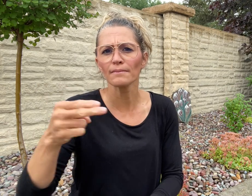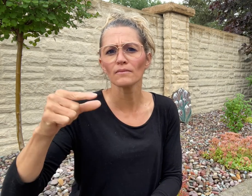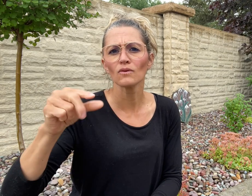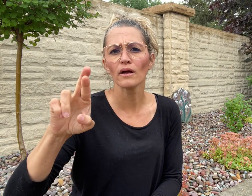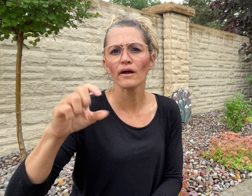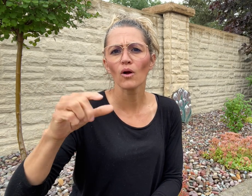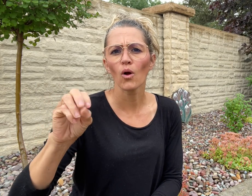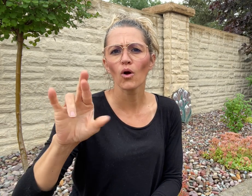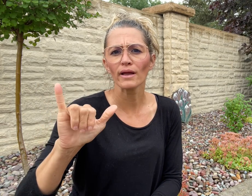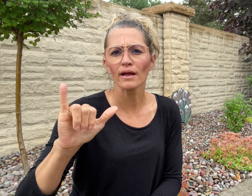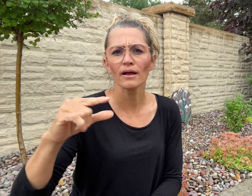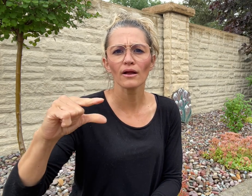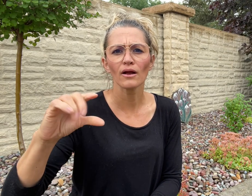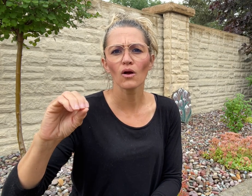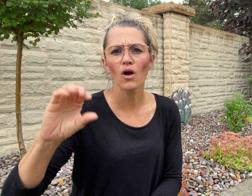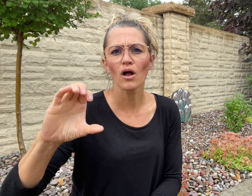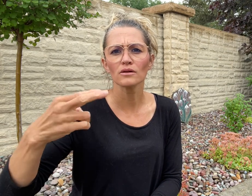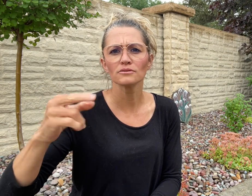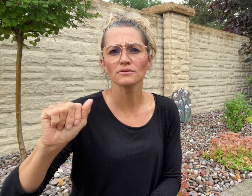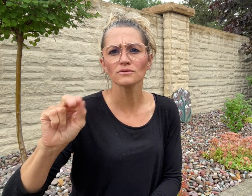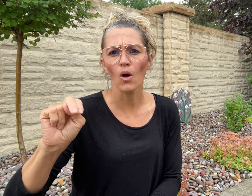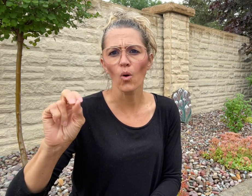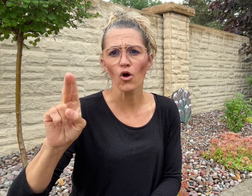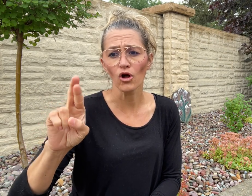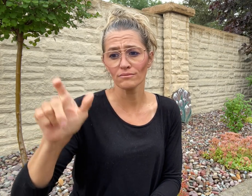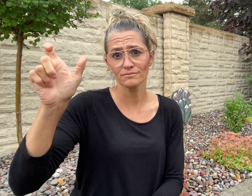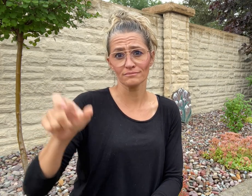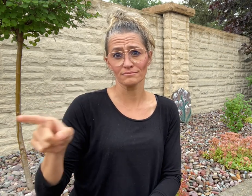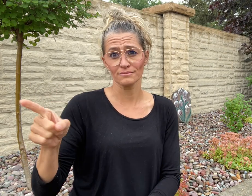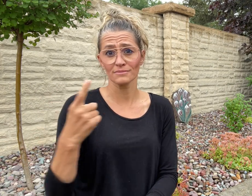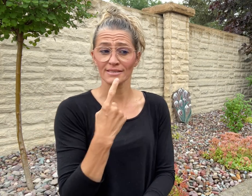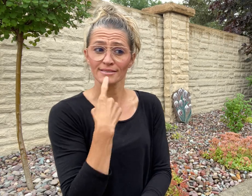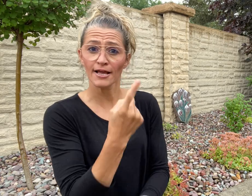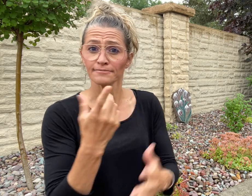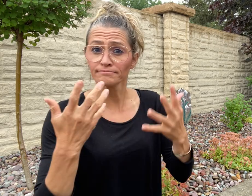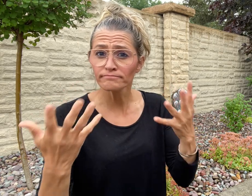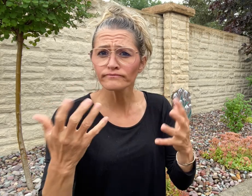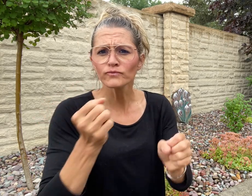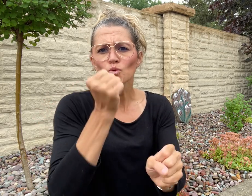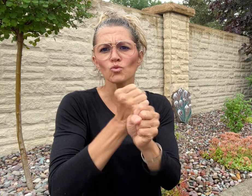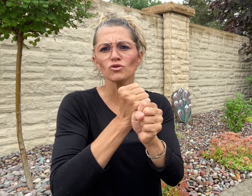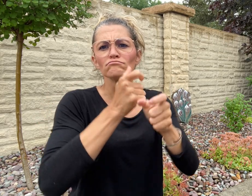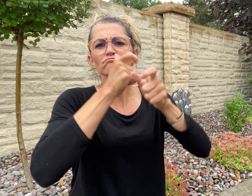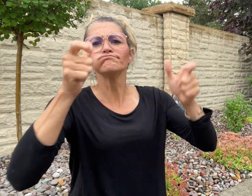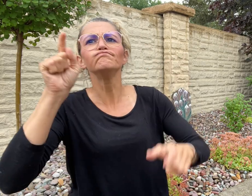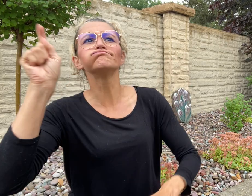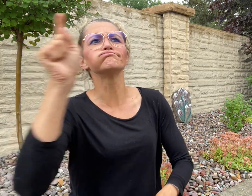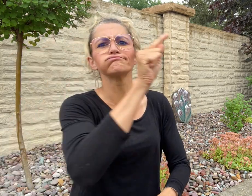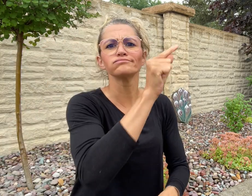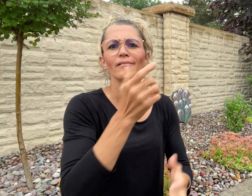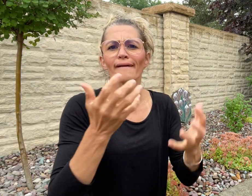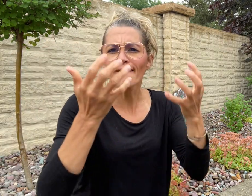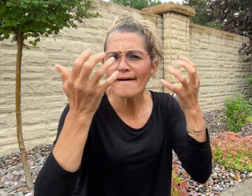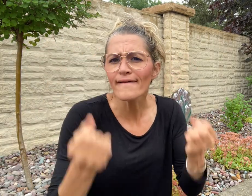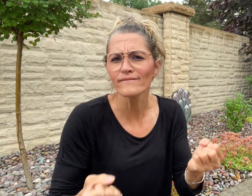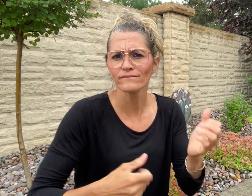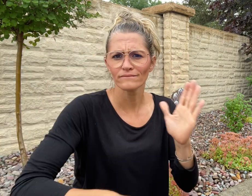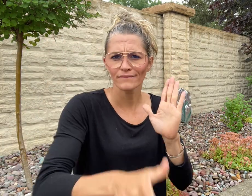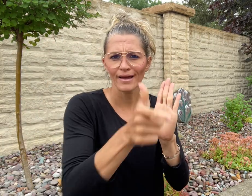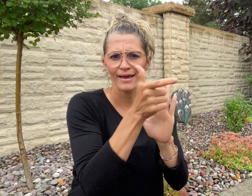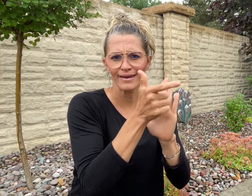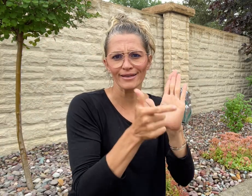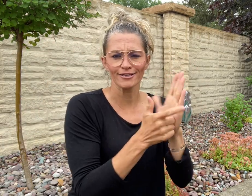said “Employers have a legal obligation under federal law to work